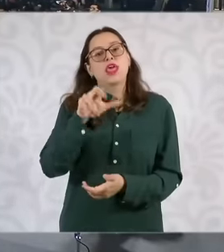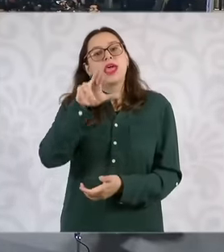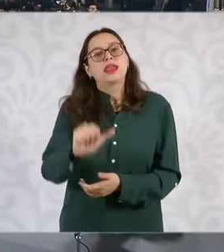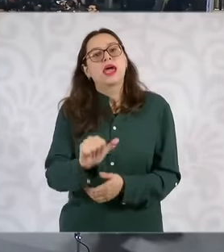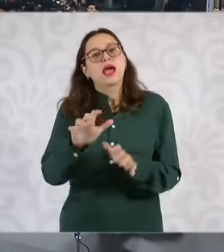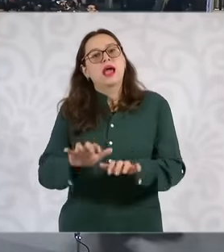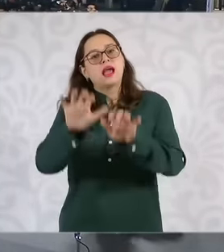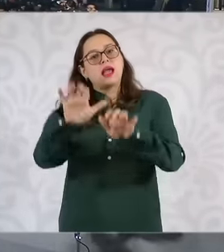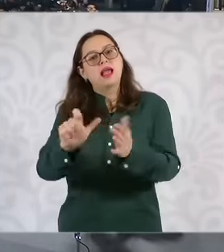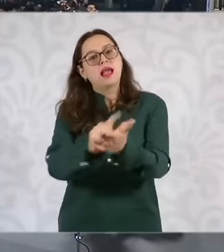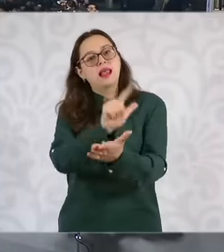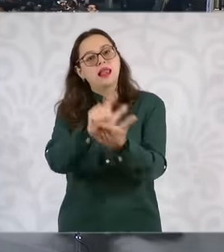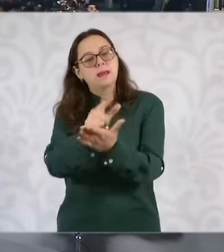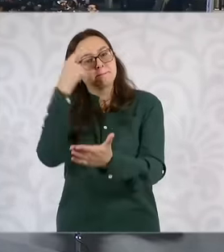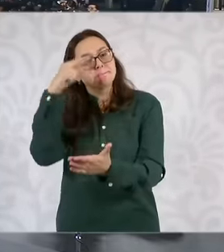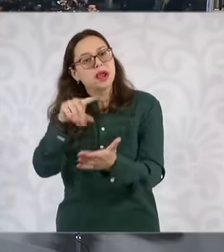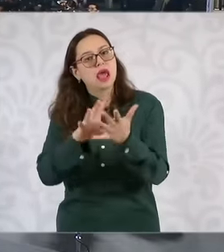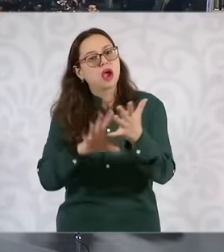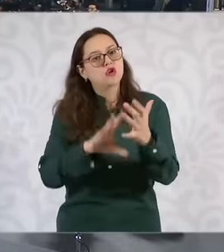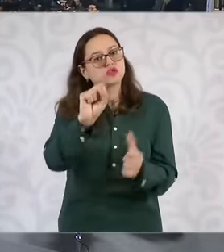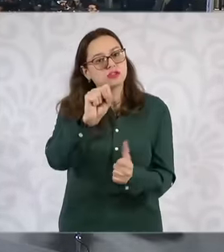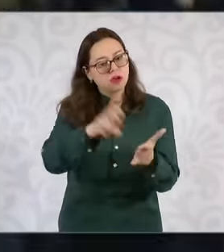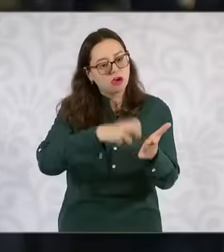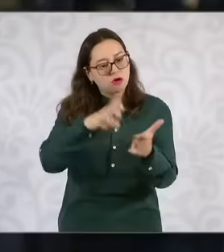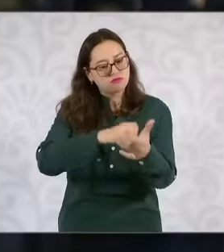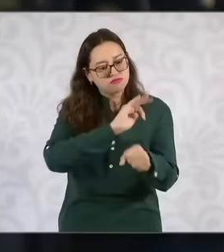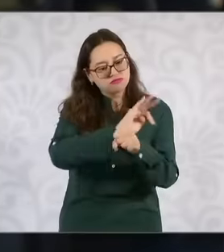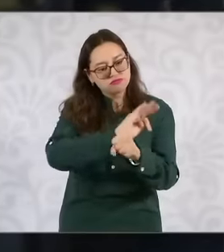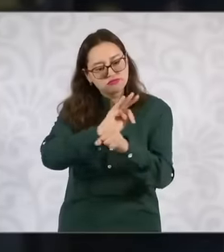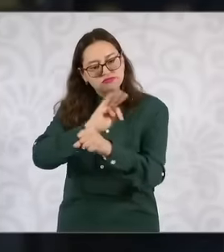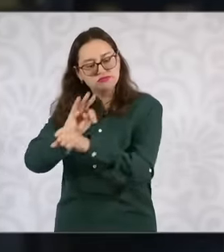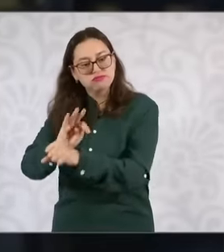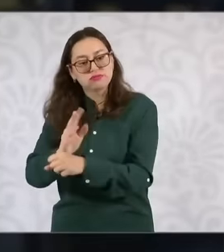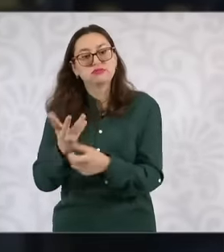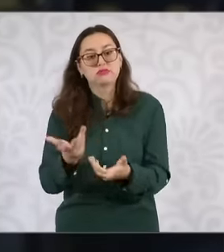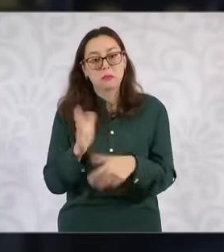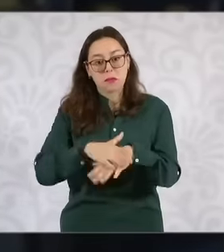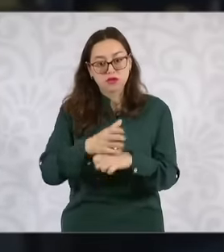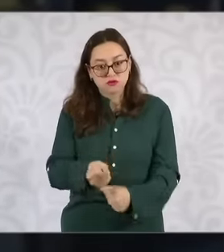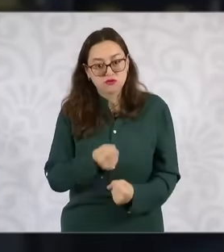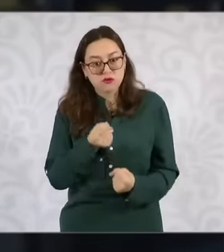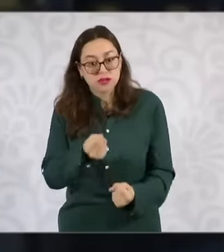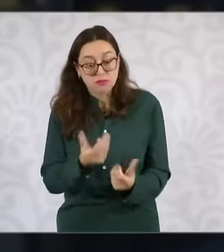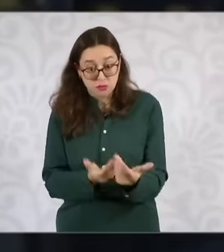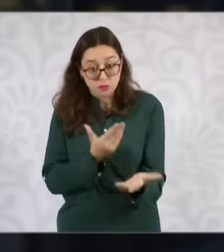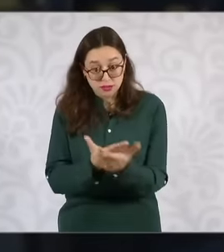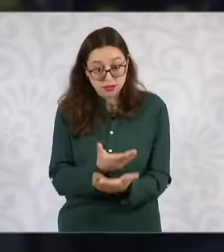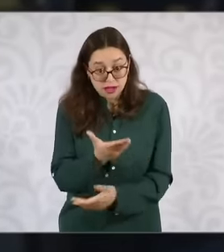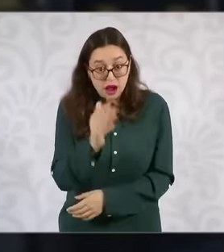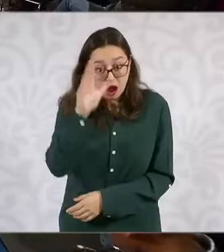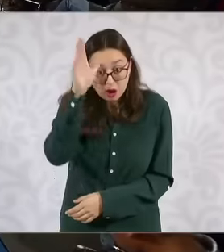constitutional reforms Eh Well, know what your opinion is and if you agree with this proposal yes